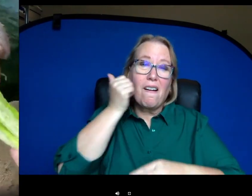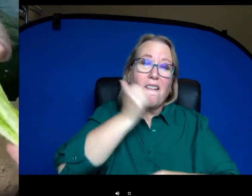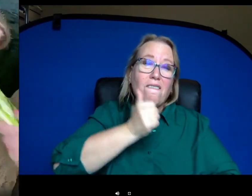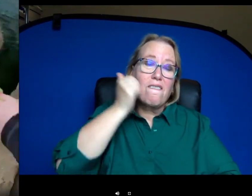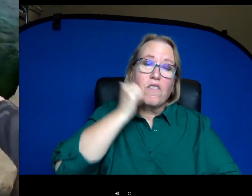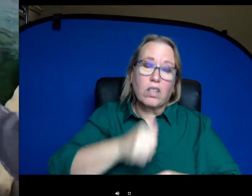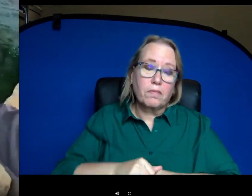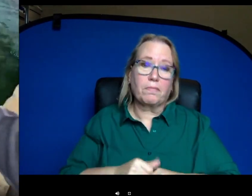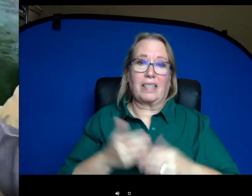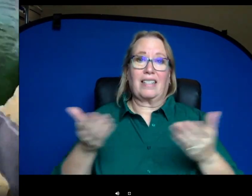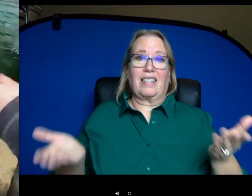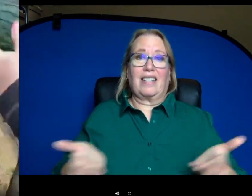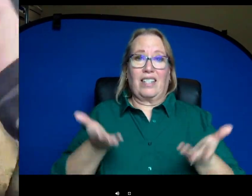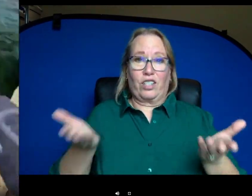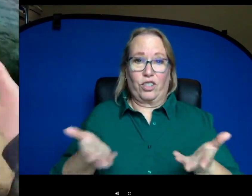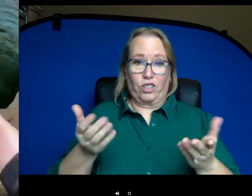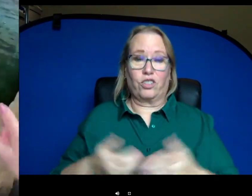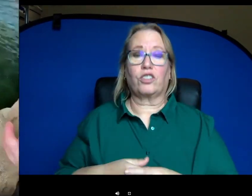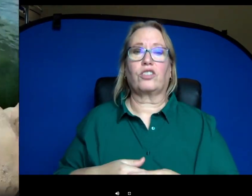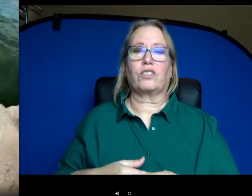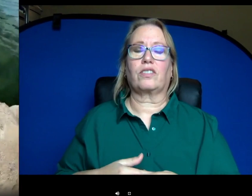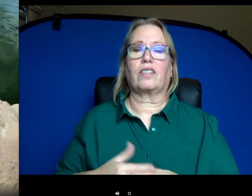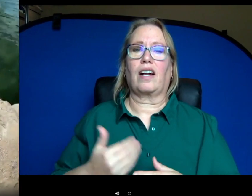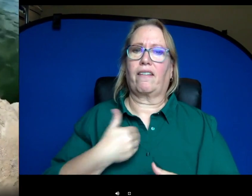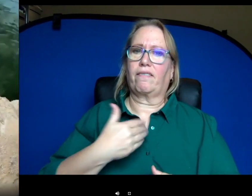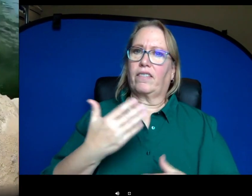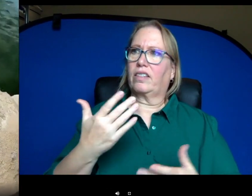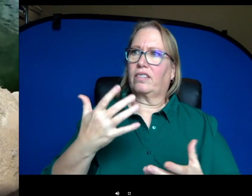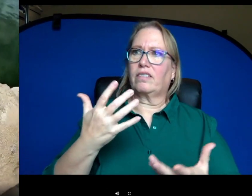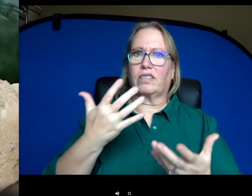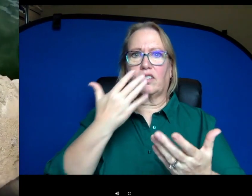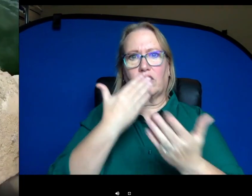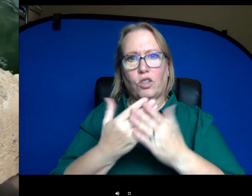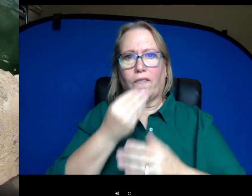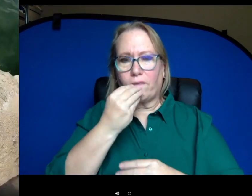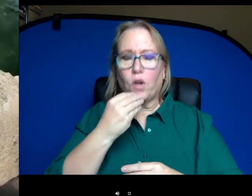Here they're getting really nutritious foods. So they're sharing 40 pounds of